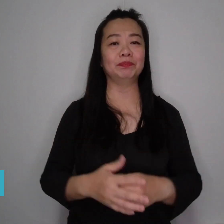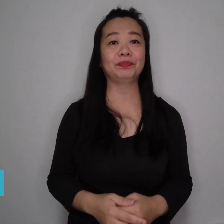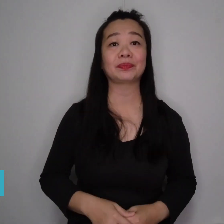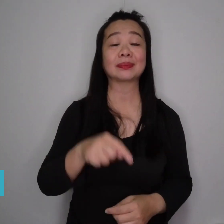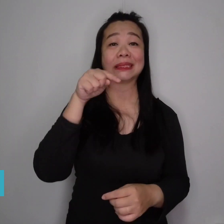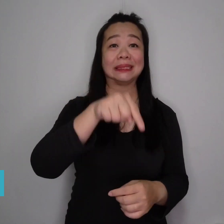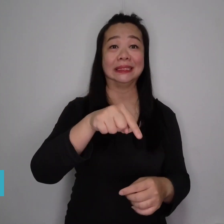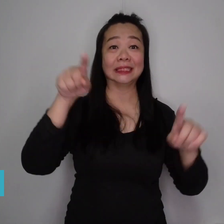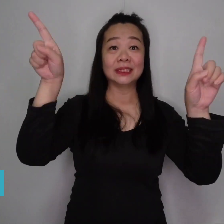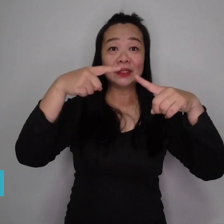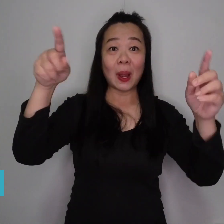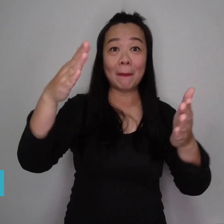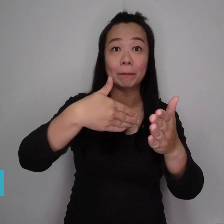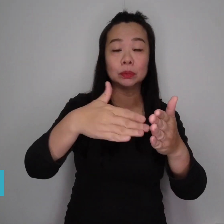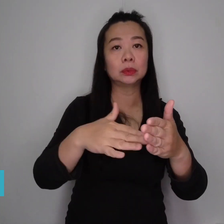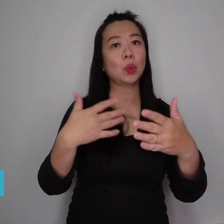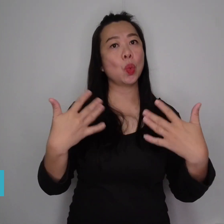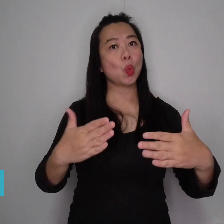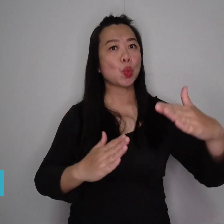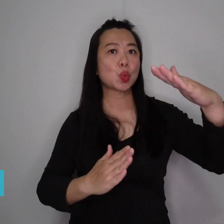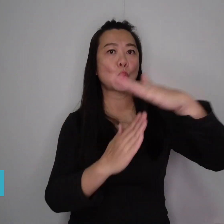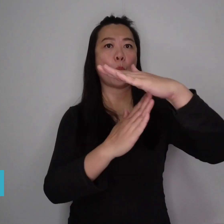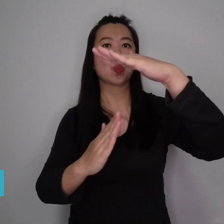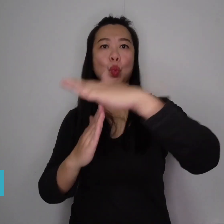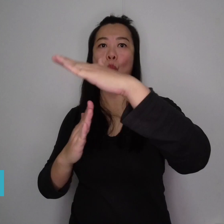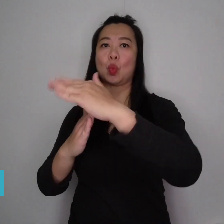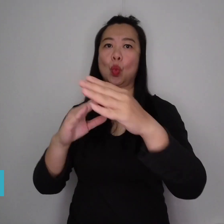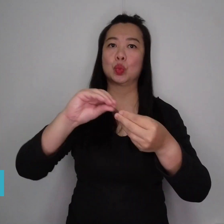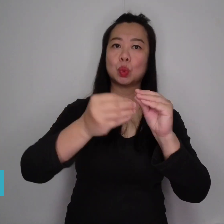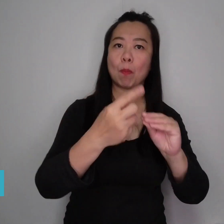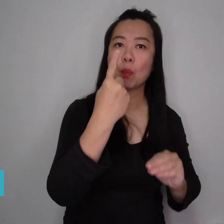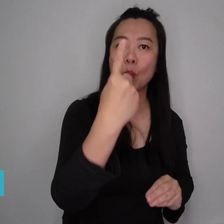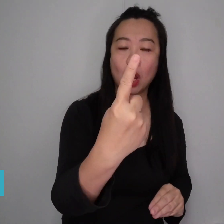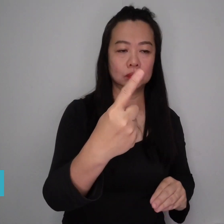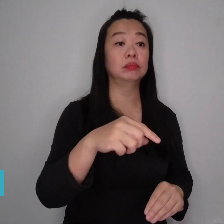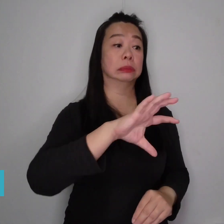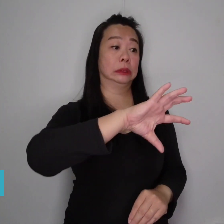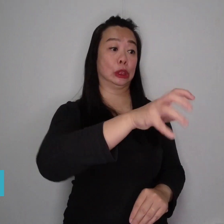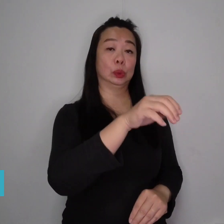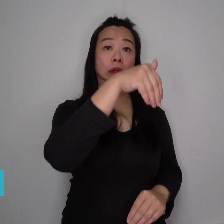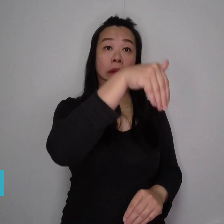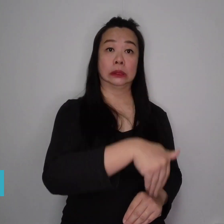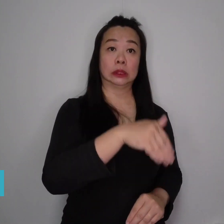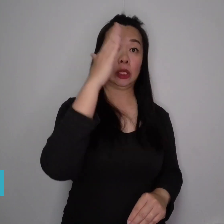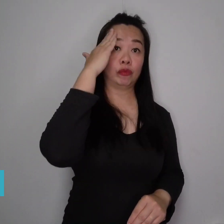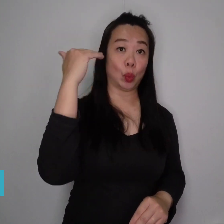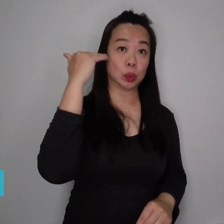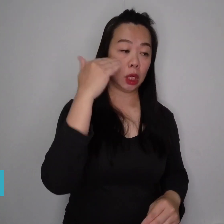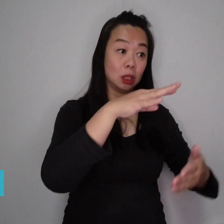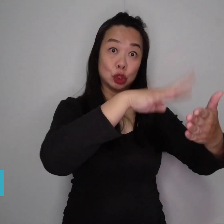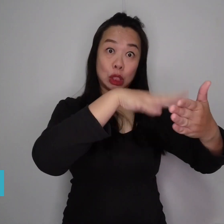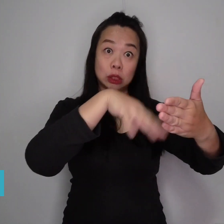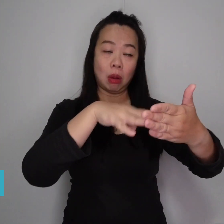The song has already topped various music charts